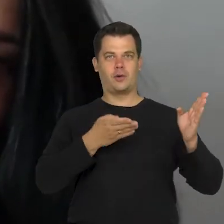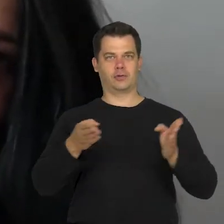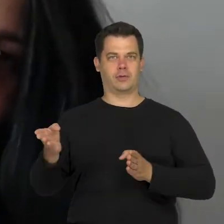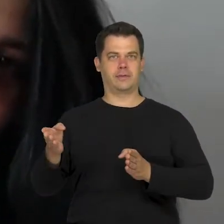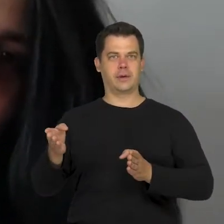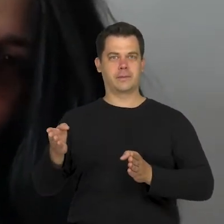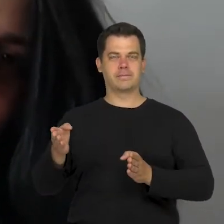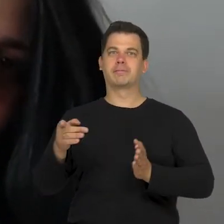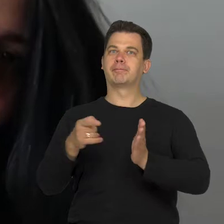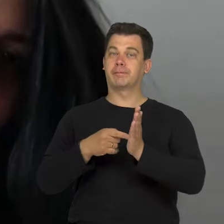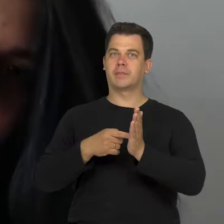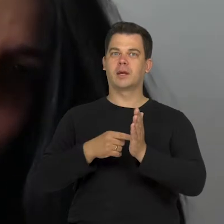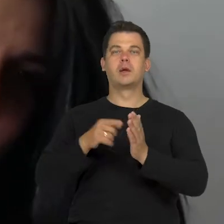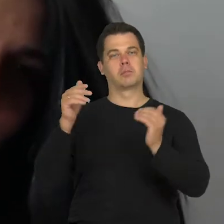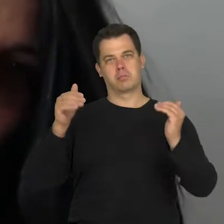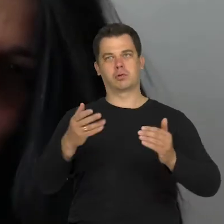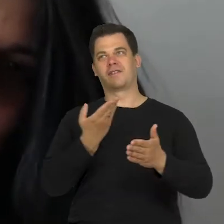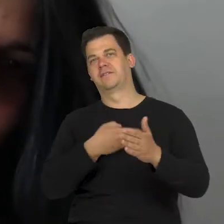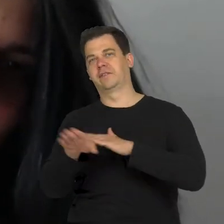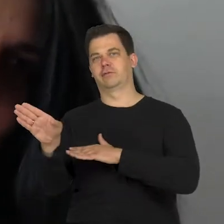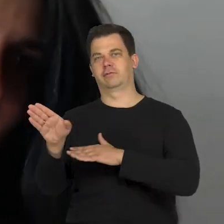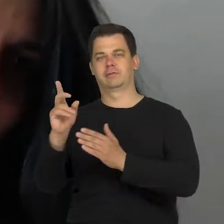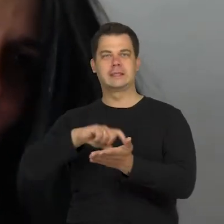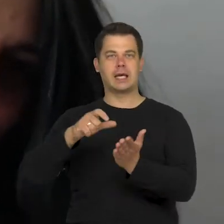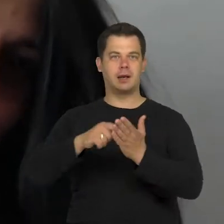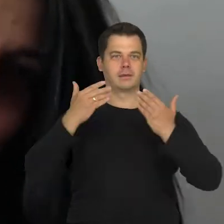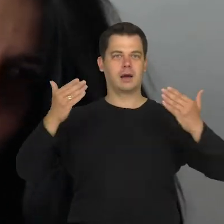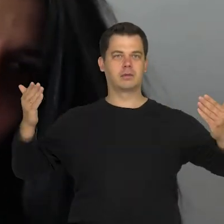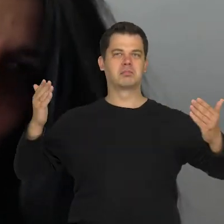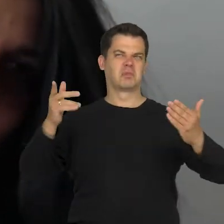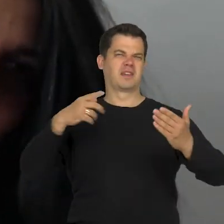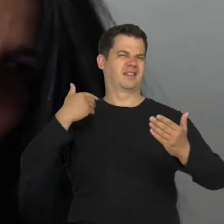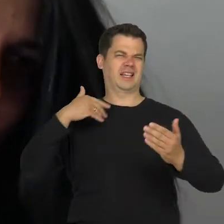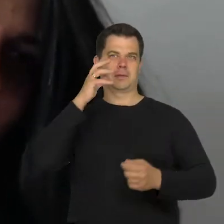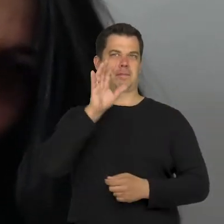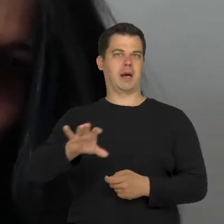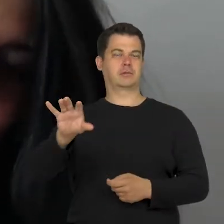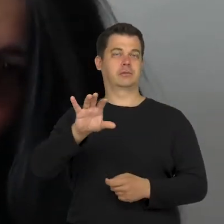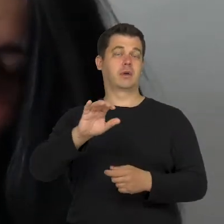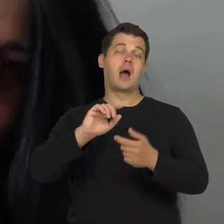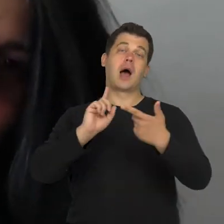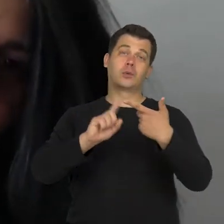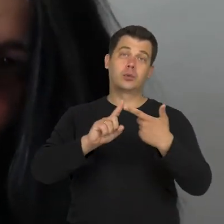So there is a dilemma: a: leave the theatre and reject that image or B: give yourself a chance